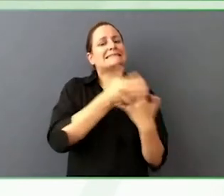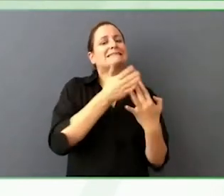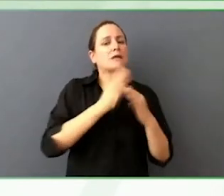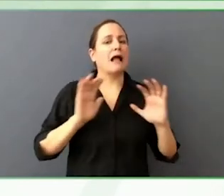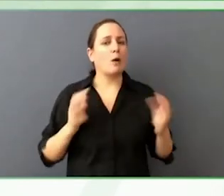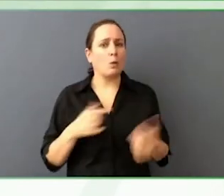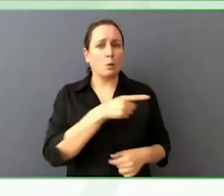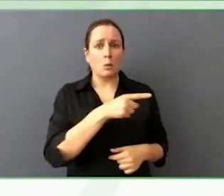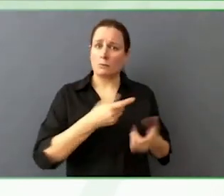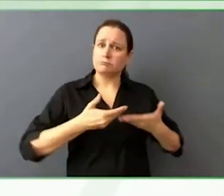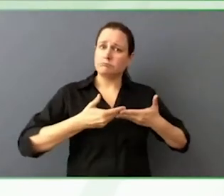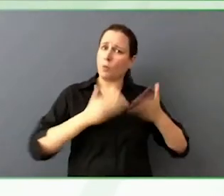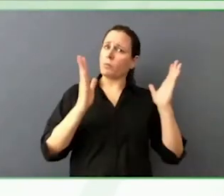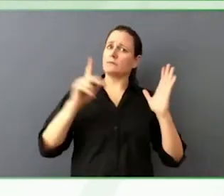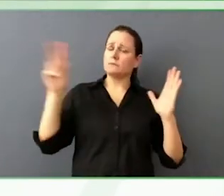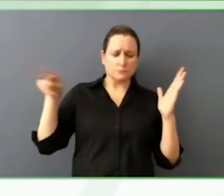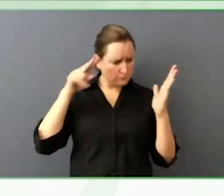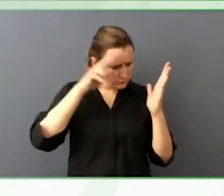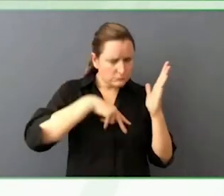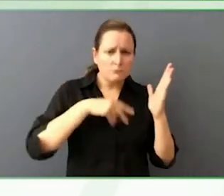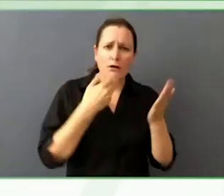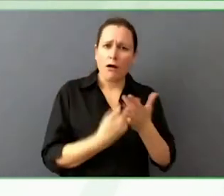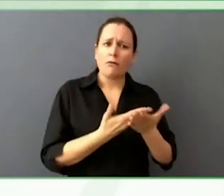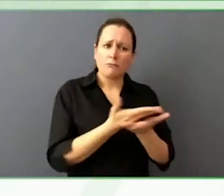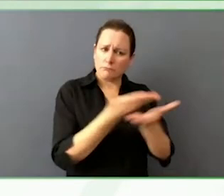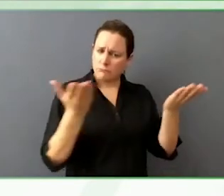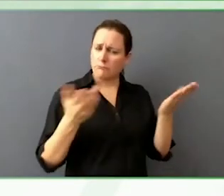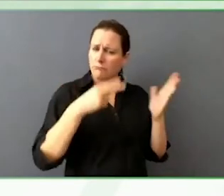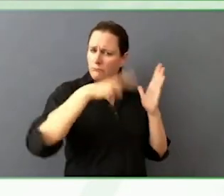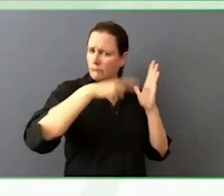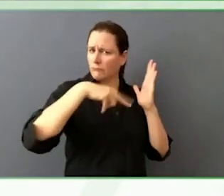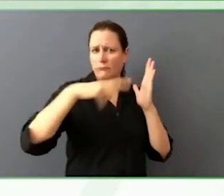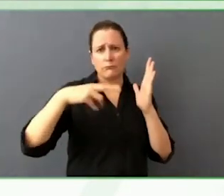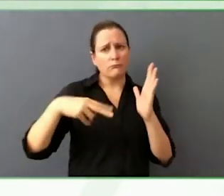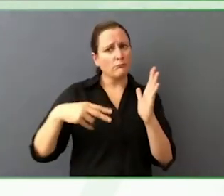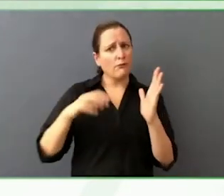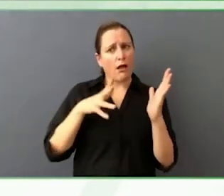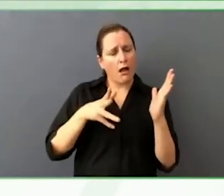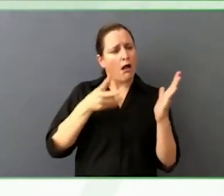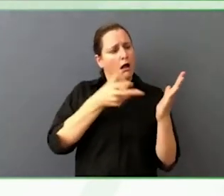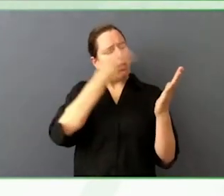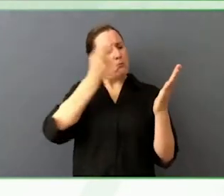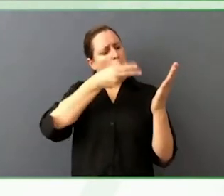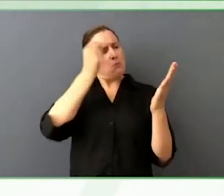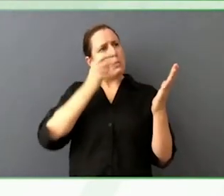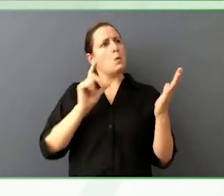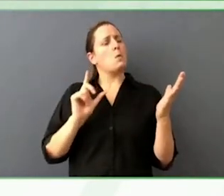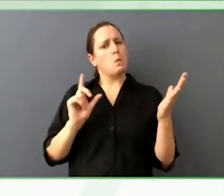Those two things are in a very readable format I think. Another one for people to check out.